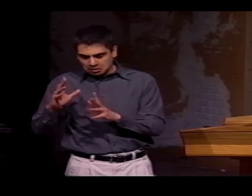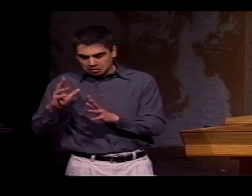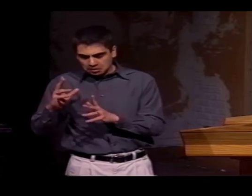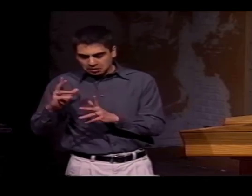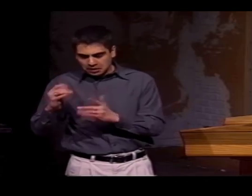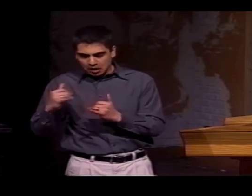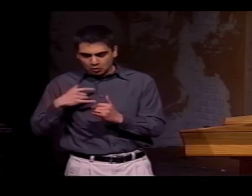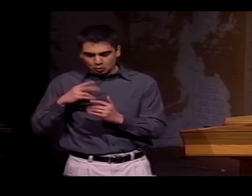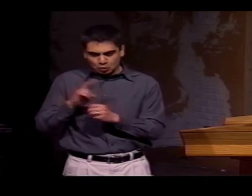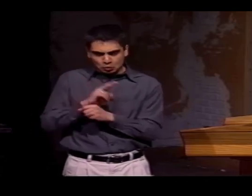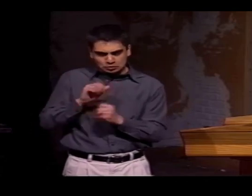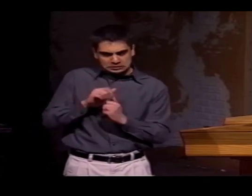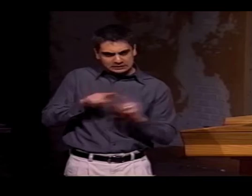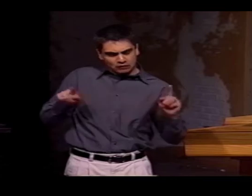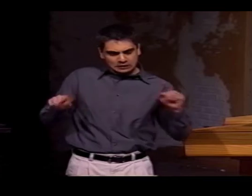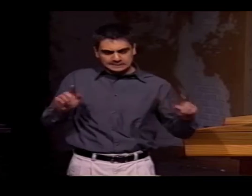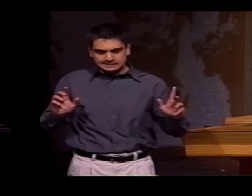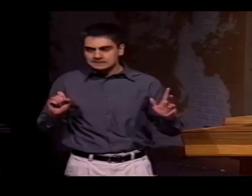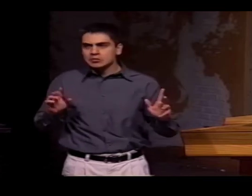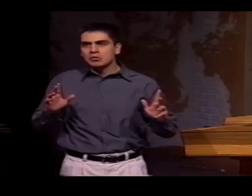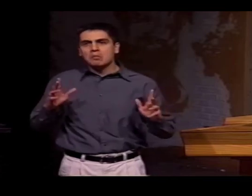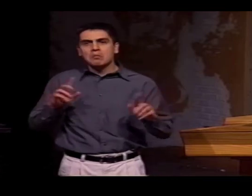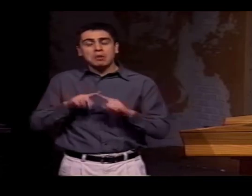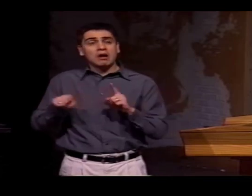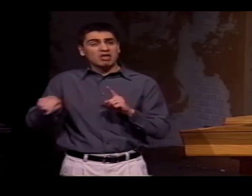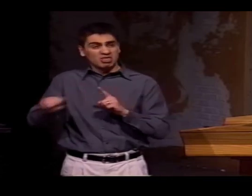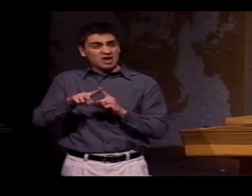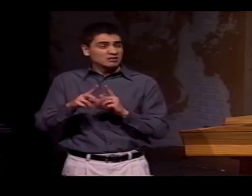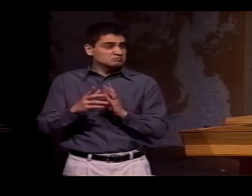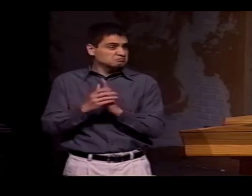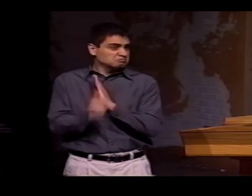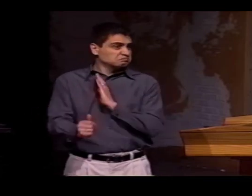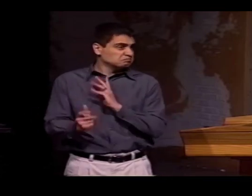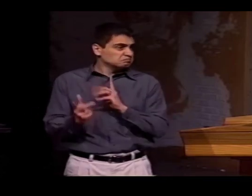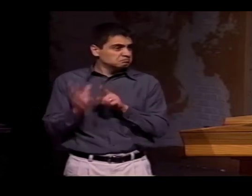YOU CAN OBVIOUSLY SEE THE NON-MANUAL SIGNALS, BUT YOU CAN ALSO SEE--